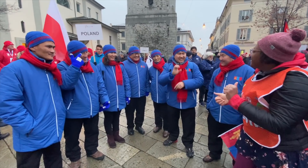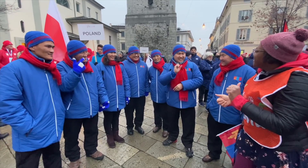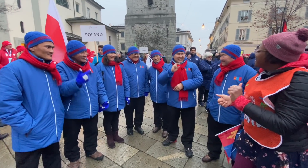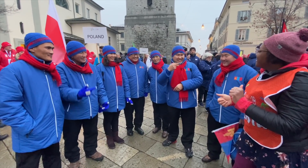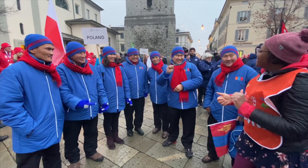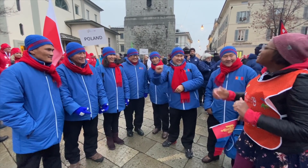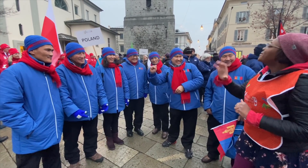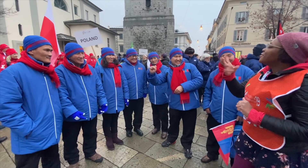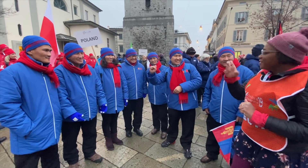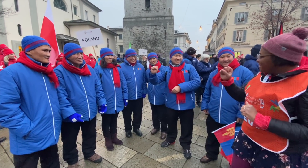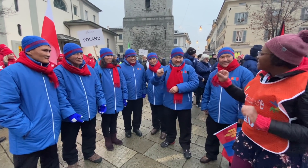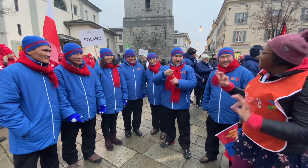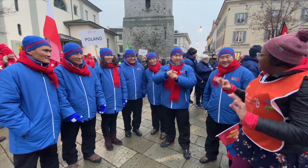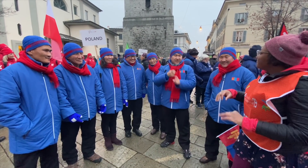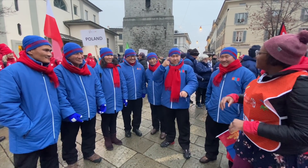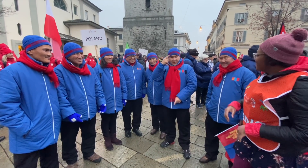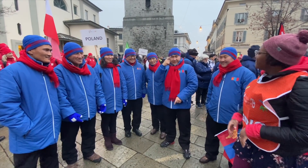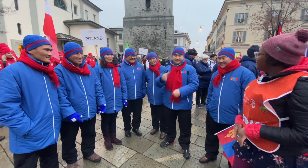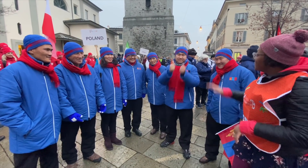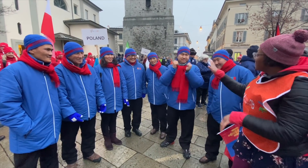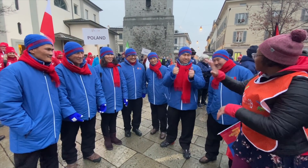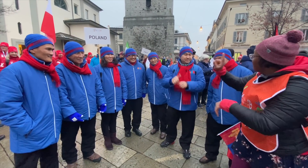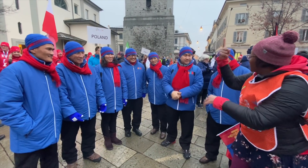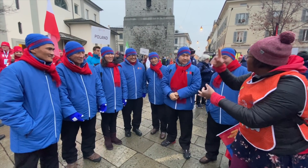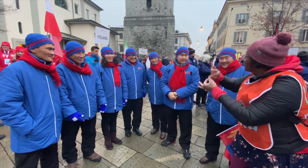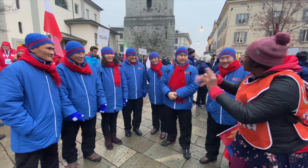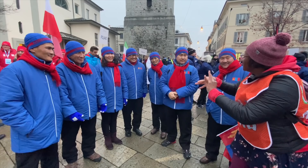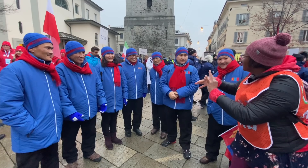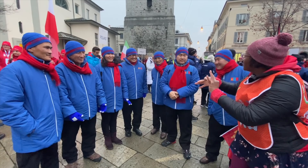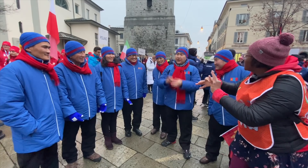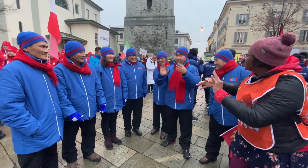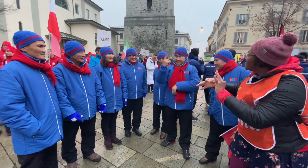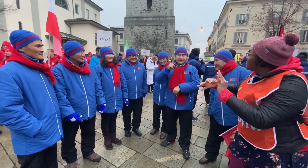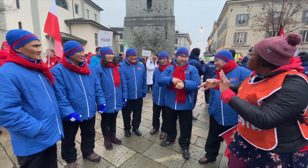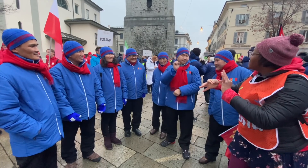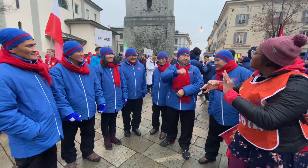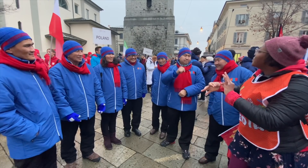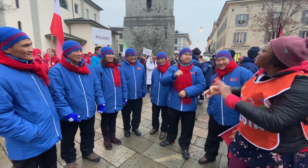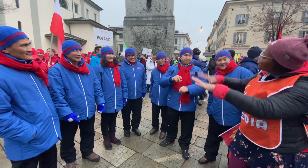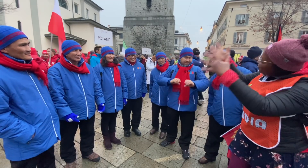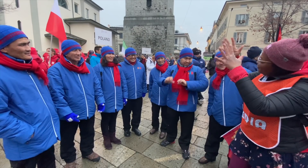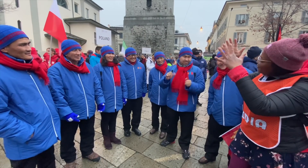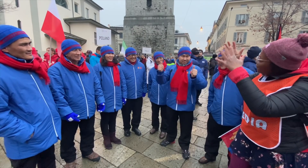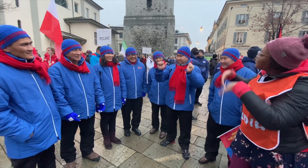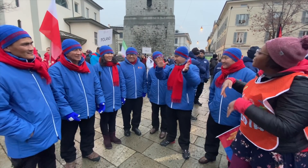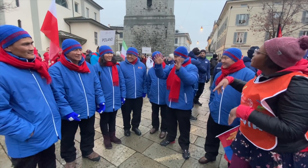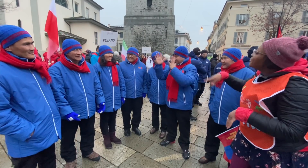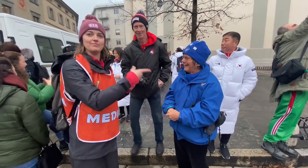Chess. Is it your first Deaflympics? Yes, my first time.